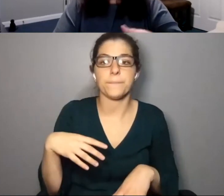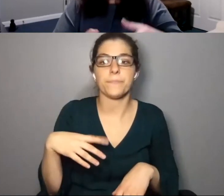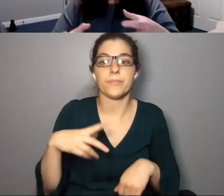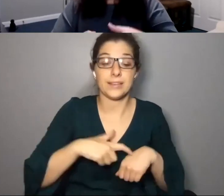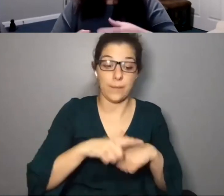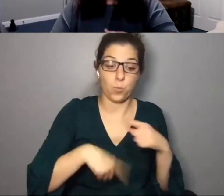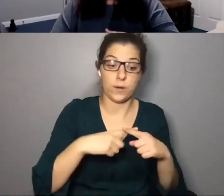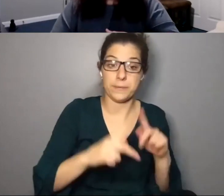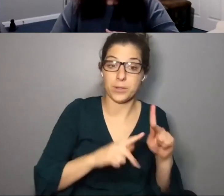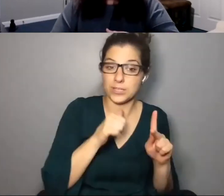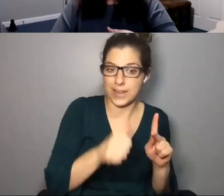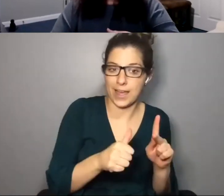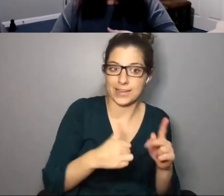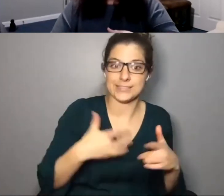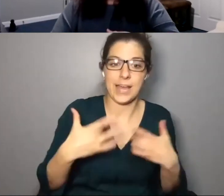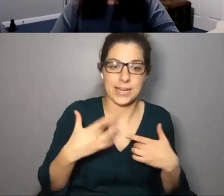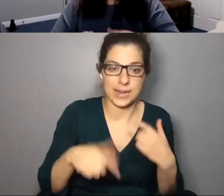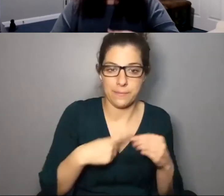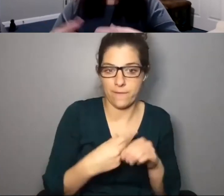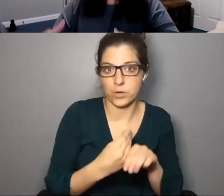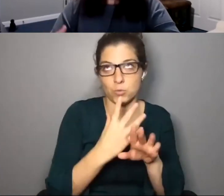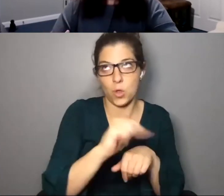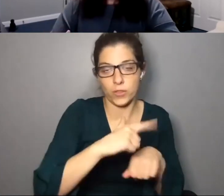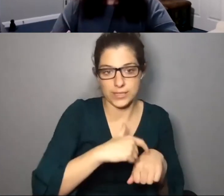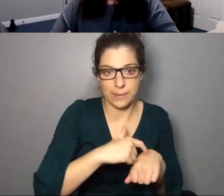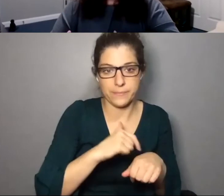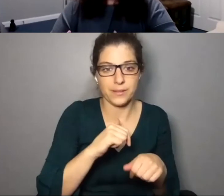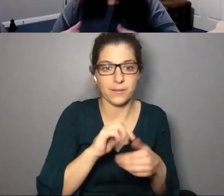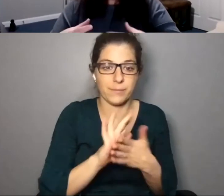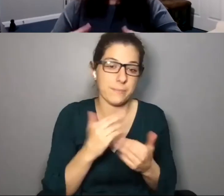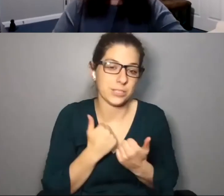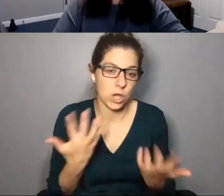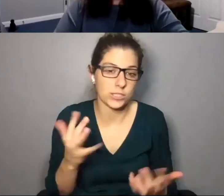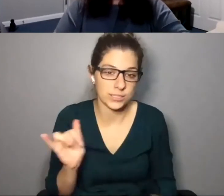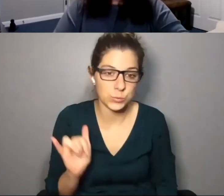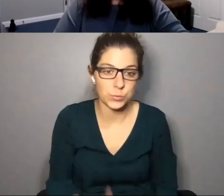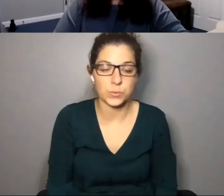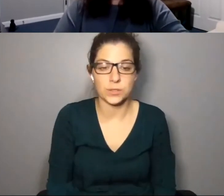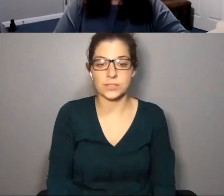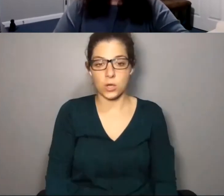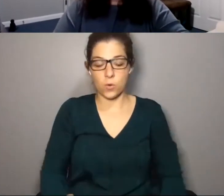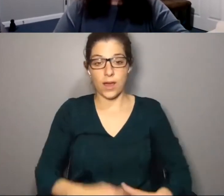people are maybe not as excited about being virtual all of the time because it can be a little exhausting as well. I think